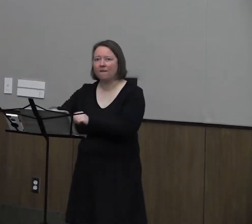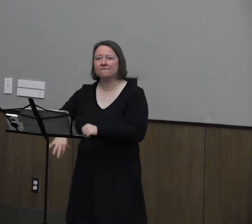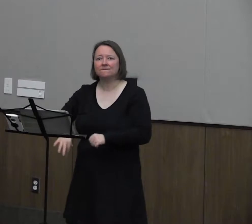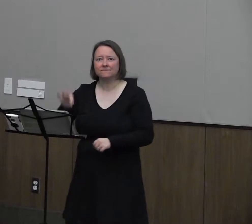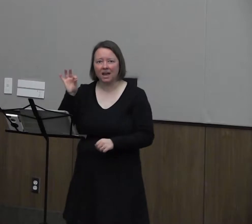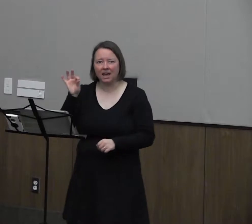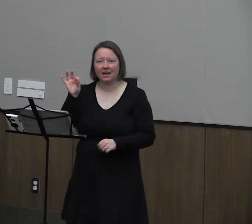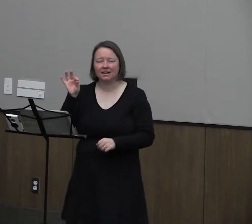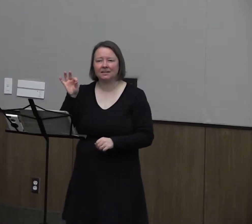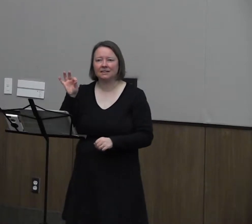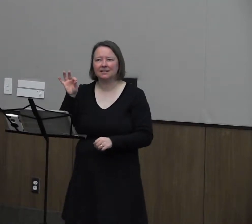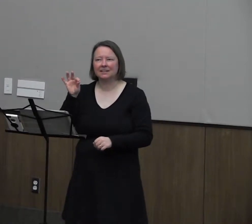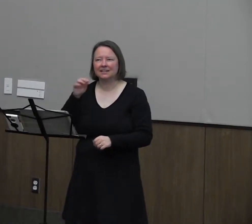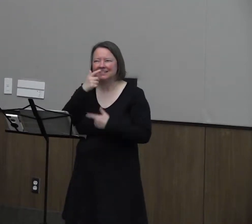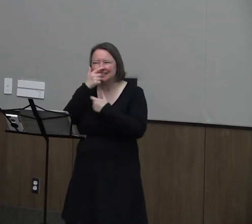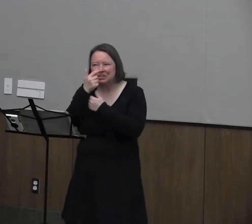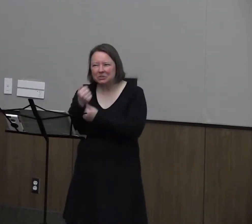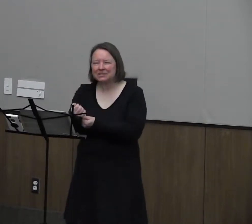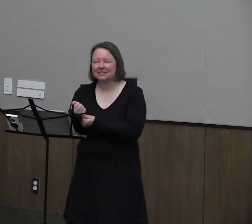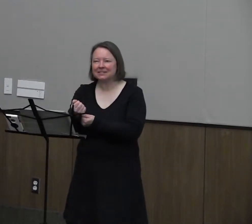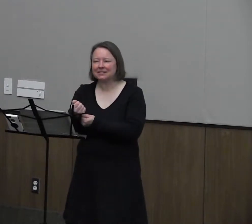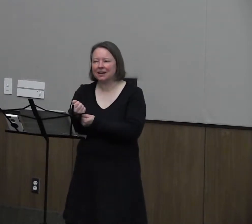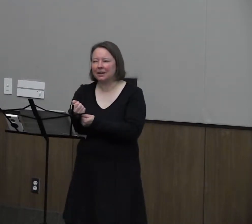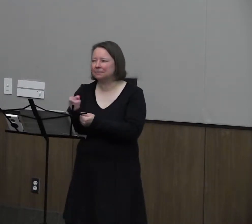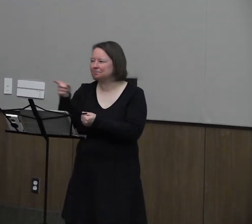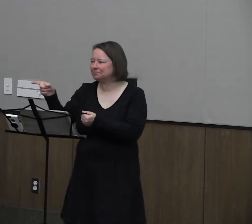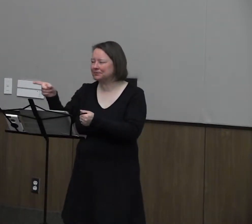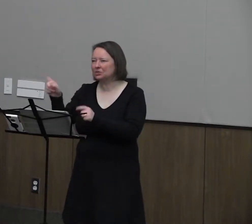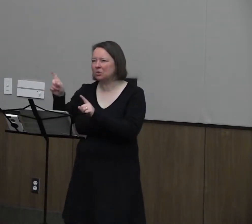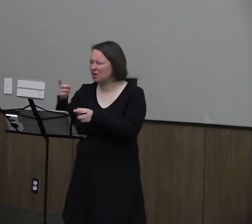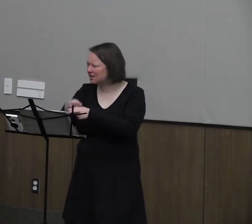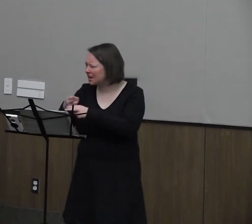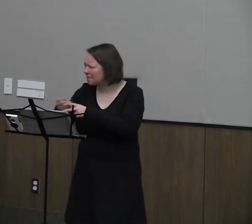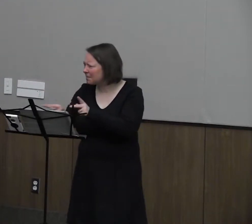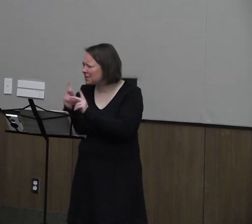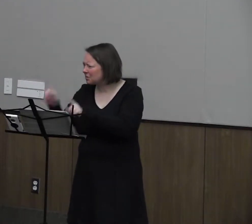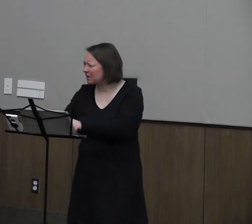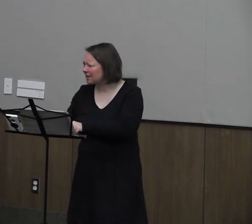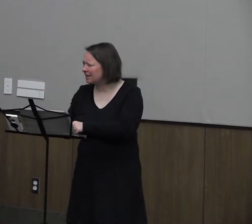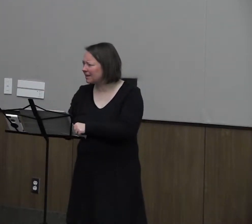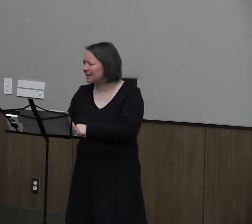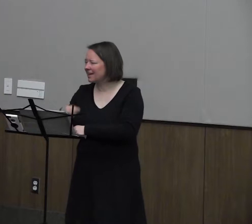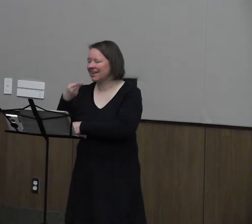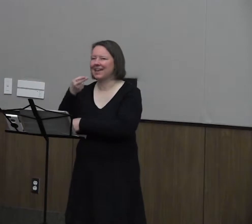And it's kind of interesting that she went and-- what's the name of the place where you went? Haiti. Yeah.